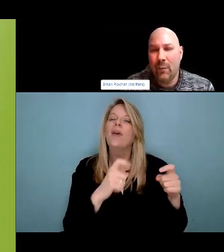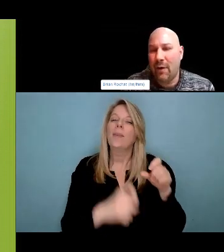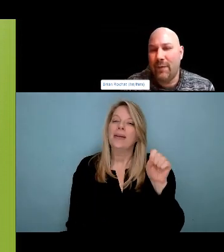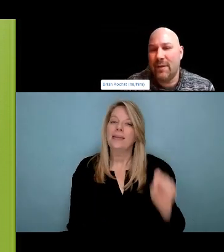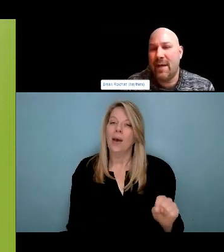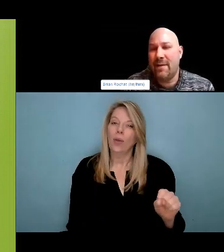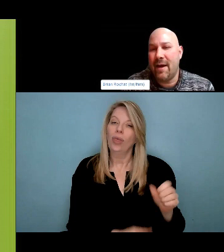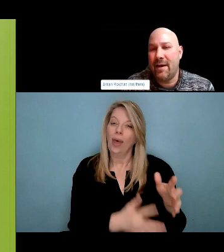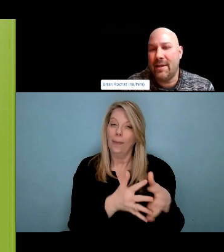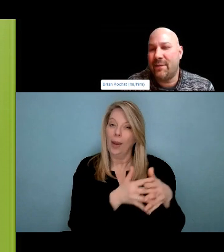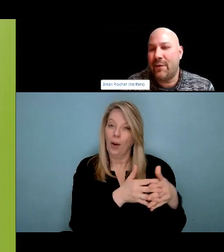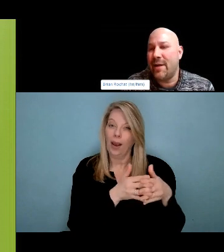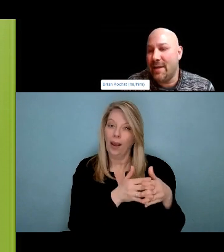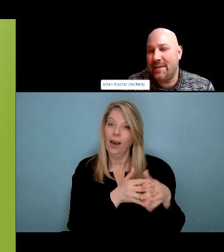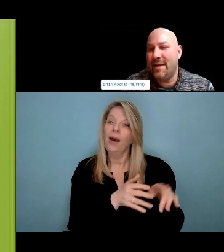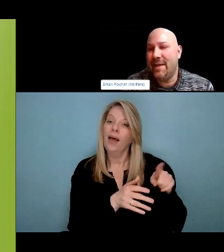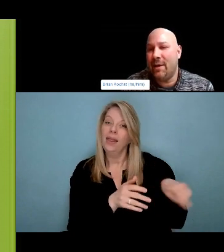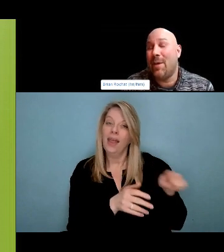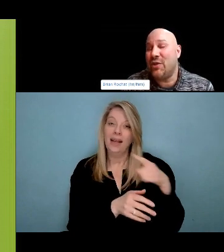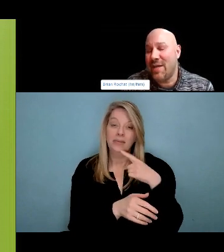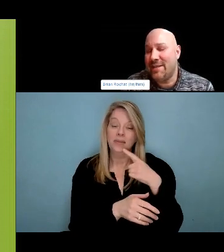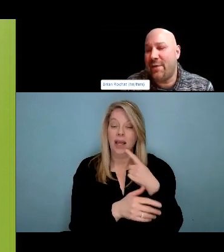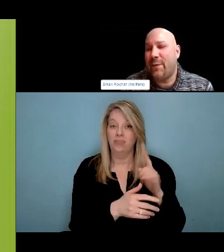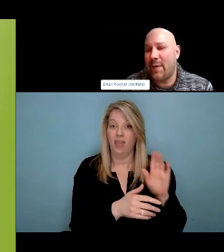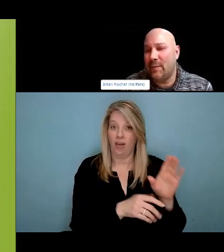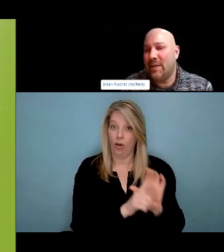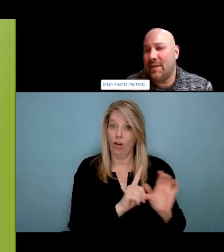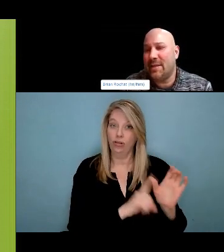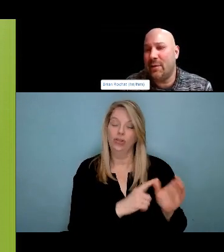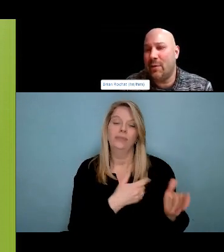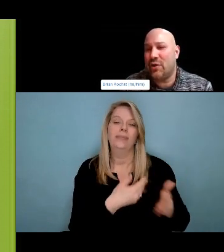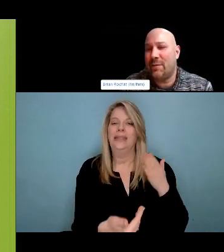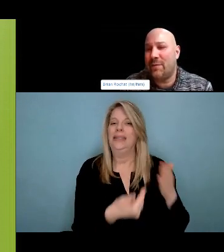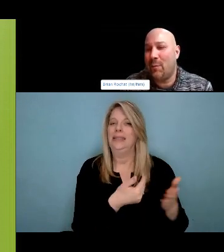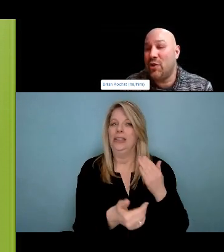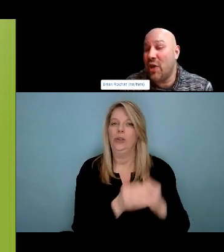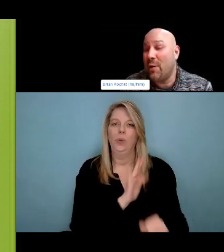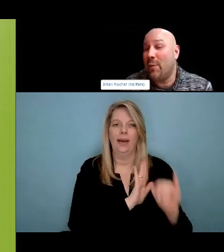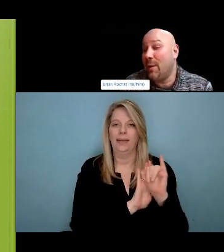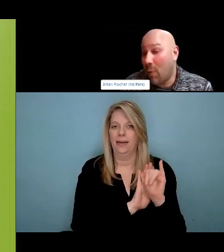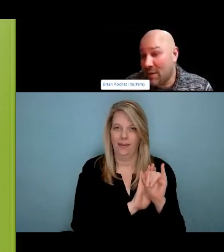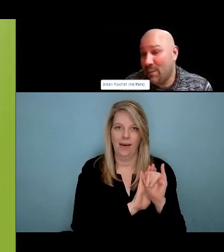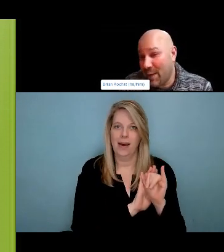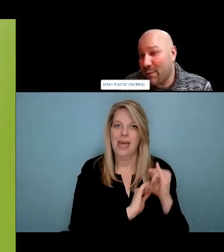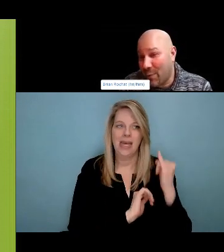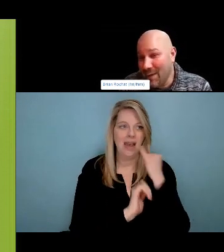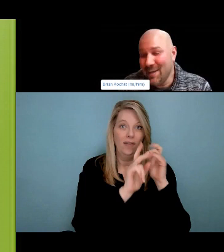is ensuring that it is led by communities. So Harmon actually is transparent and accountable. It values meaningful engagement and participation of affected communities in the programs and